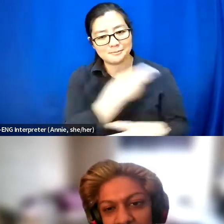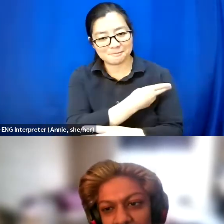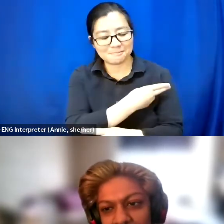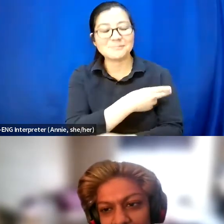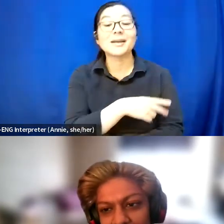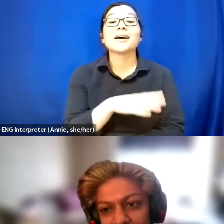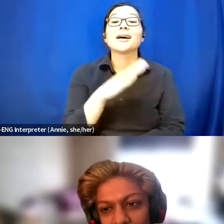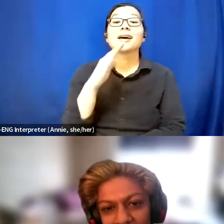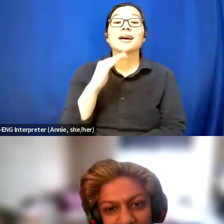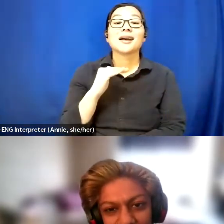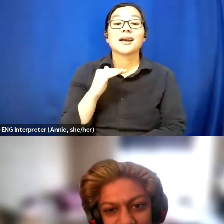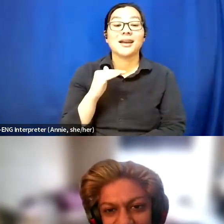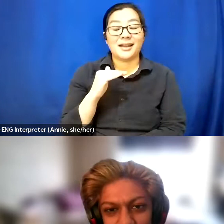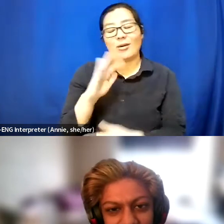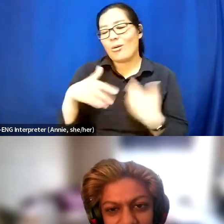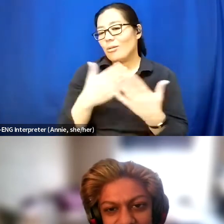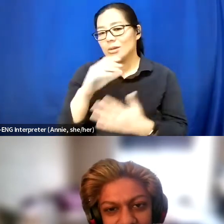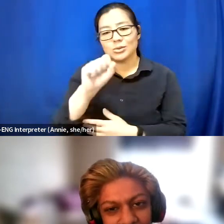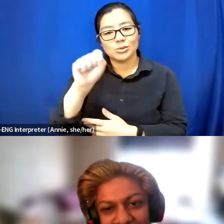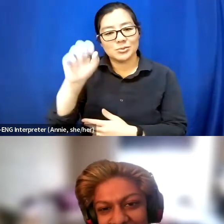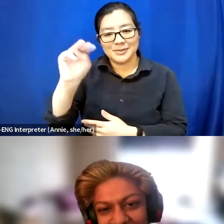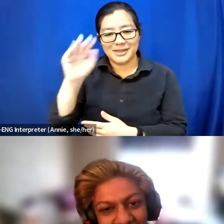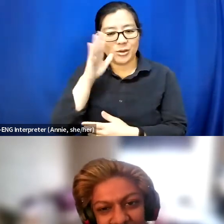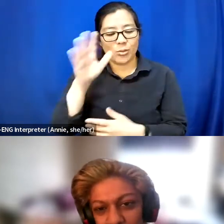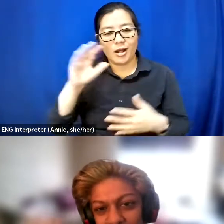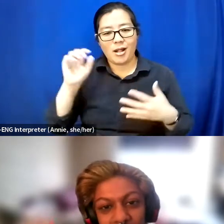And all my social media we'll give you all the details